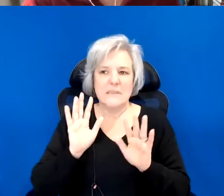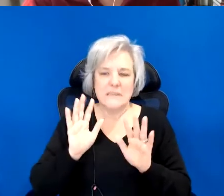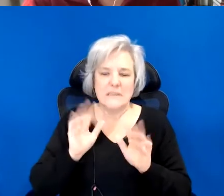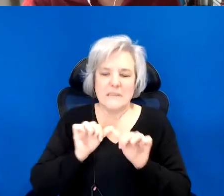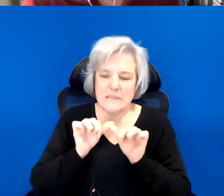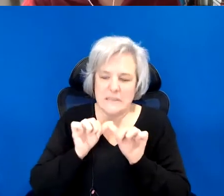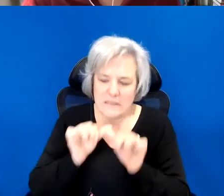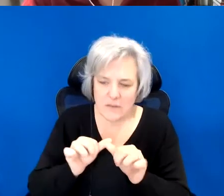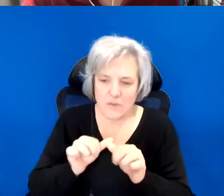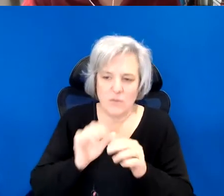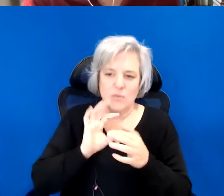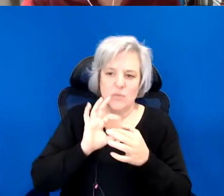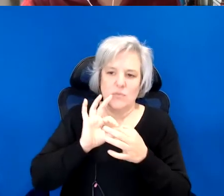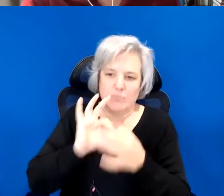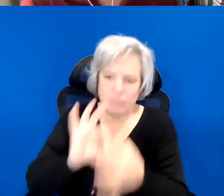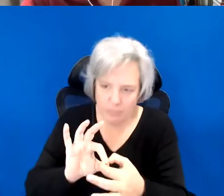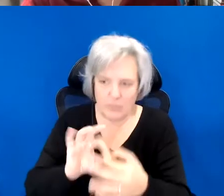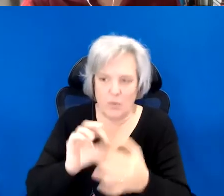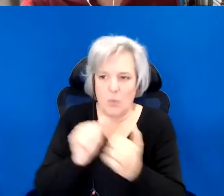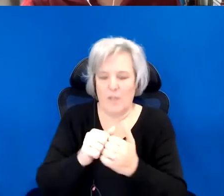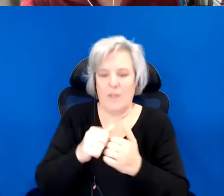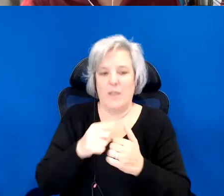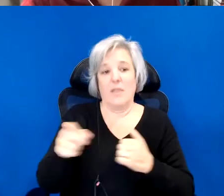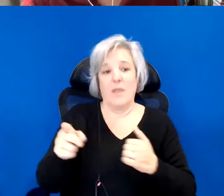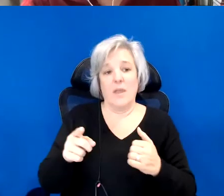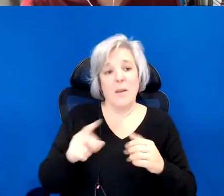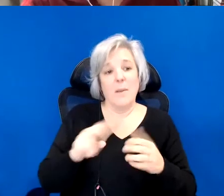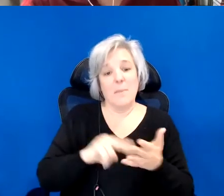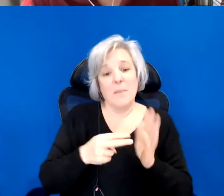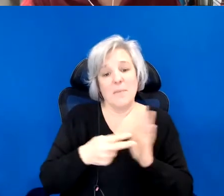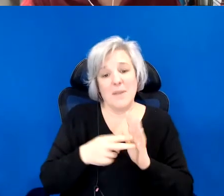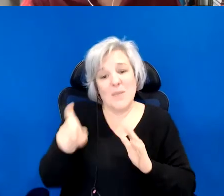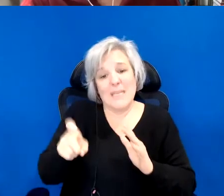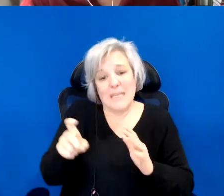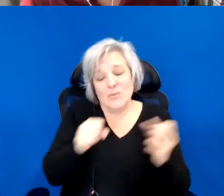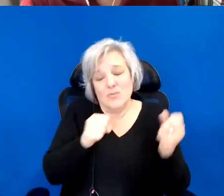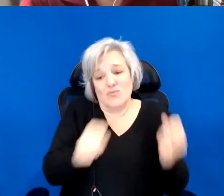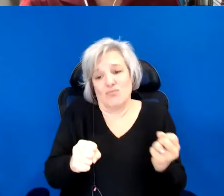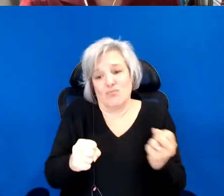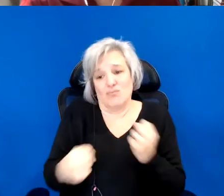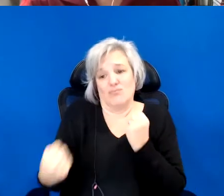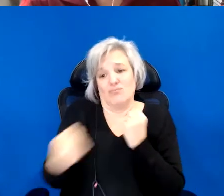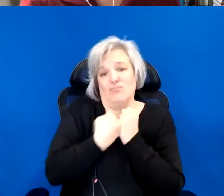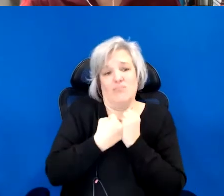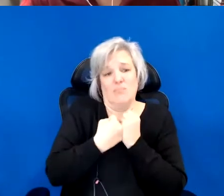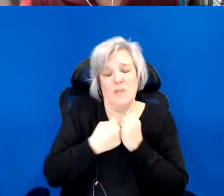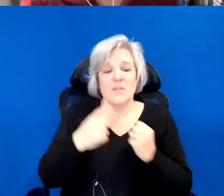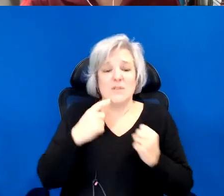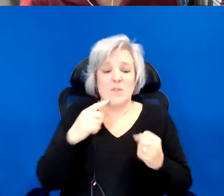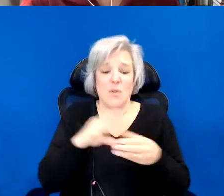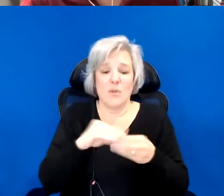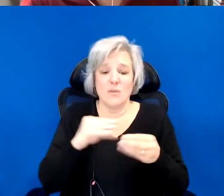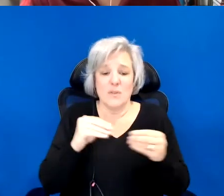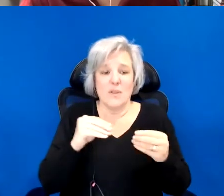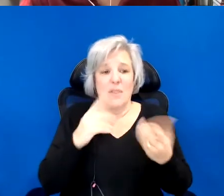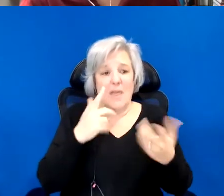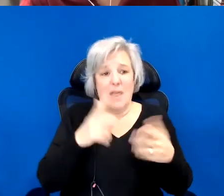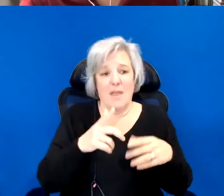But with that said, we also need something strong. And so, I think in the narrative arc of the Breaks Nathan is that something strong.